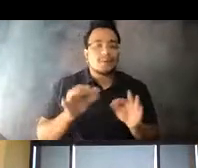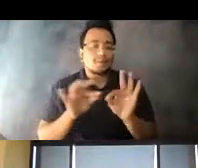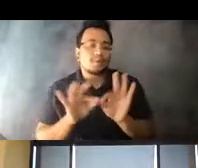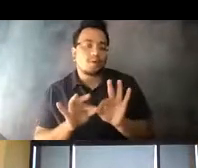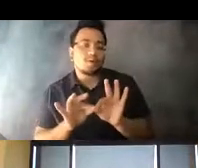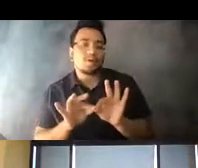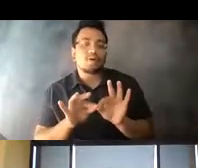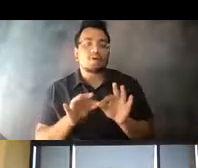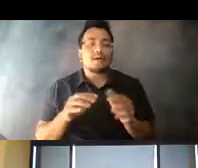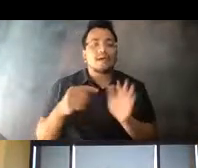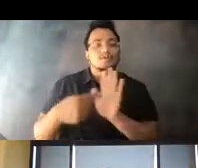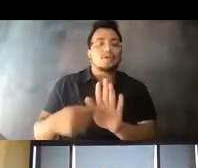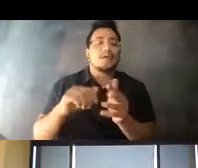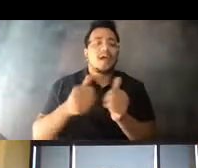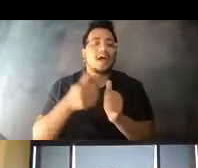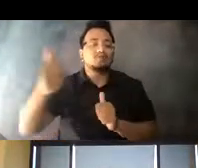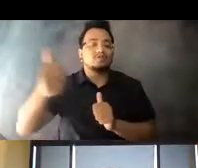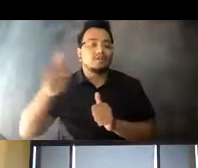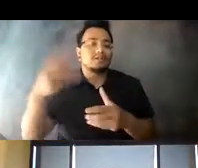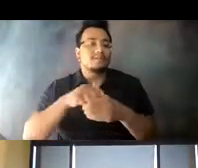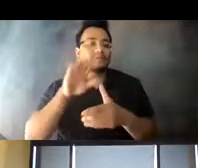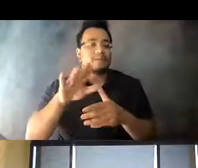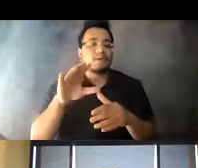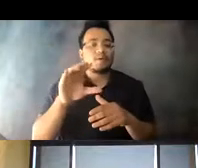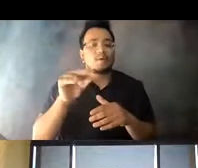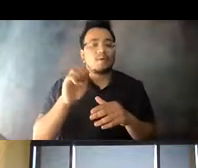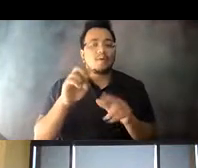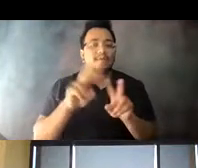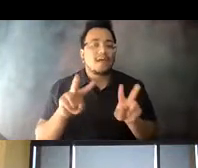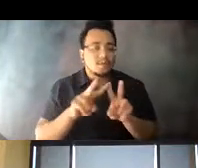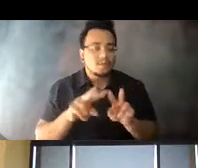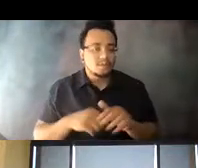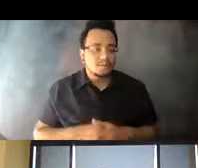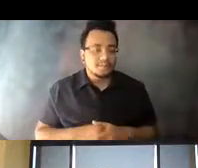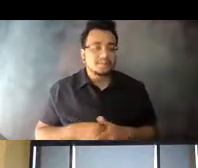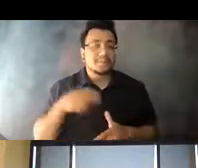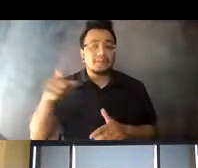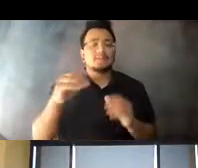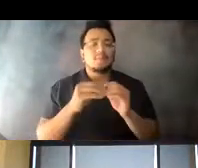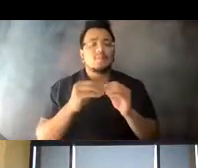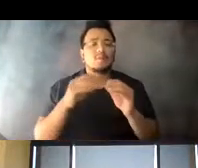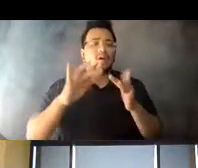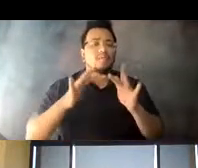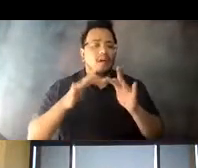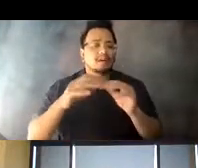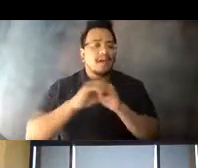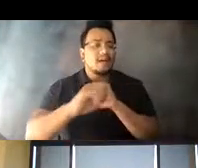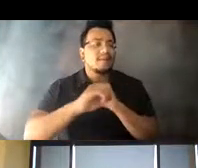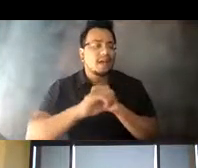14:41:31 how transit fit within their core values. 14:41:36 This was largely a digital campaign that we used to optimize our messaging.